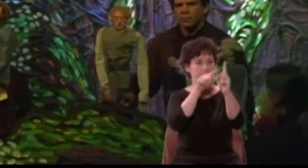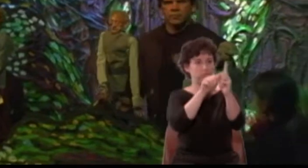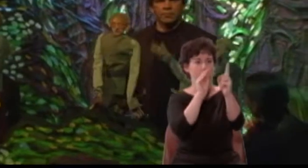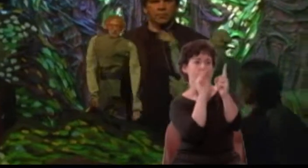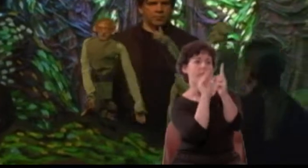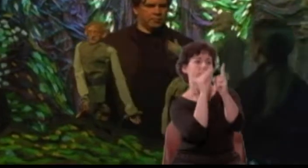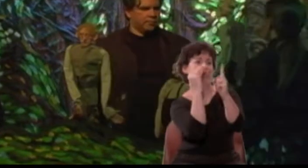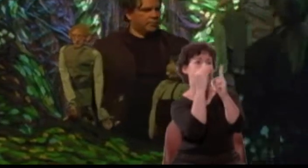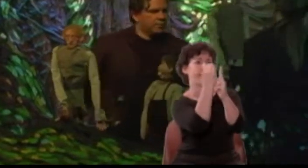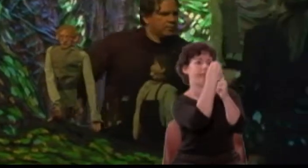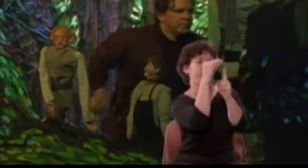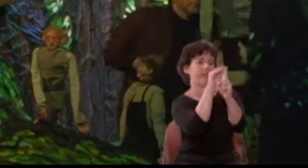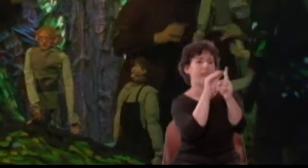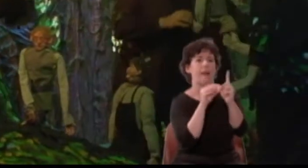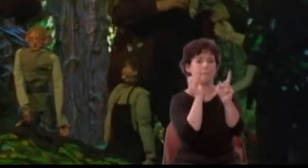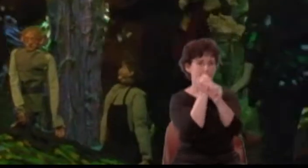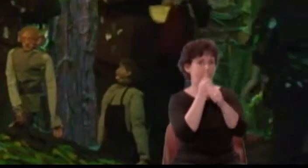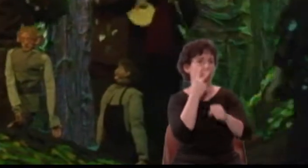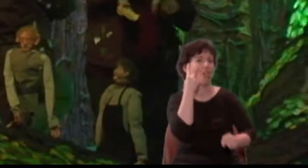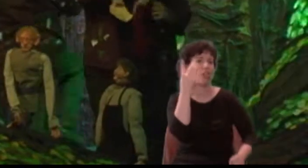Quince: Come, rehearse your parts.